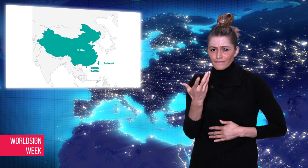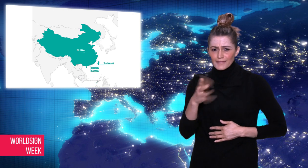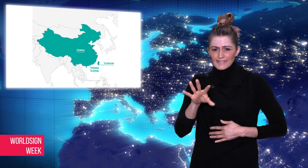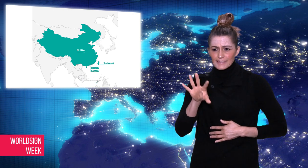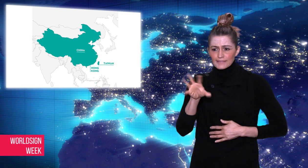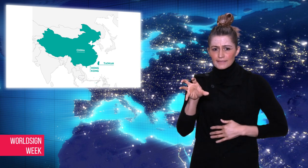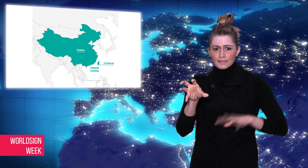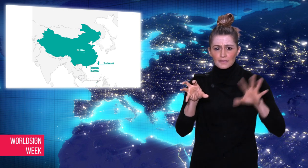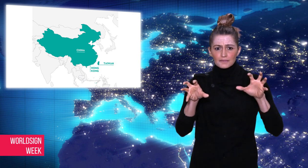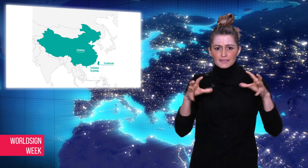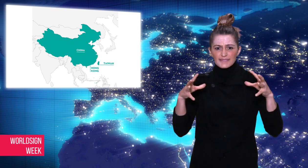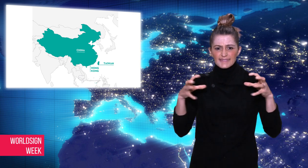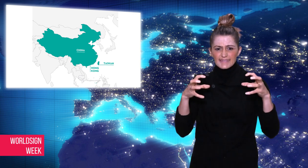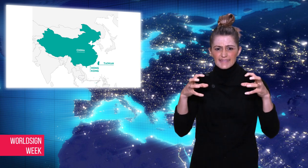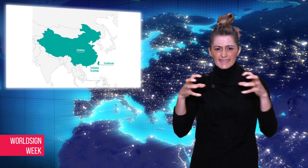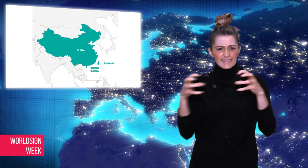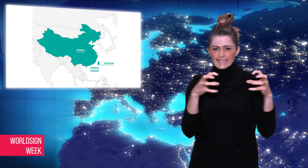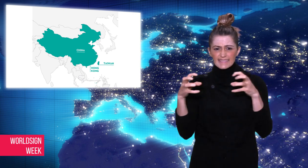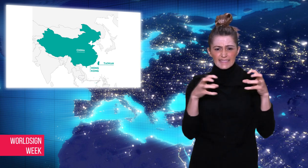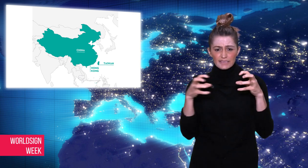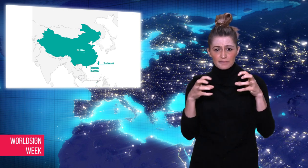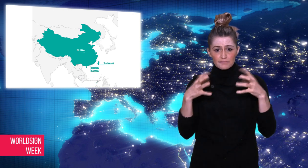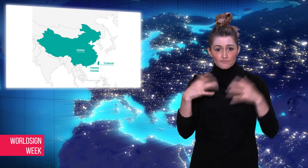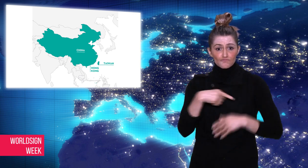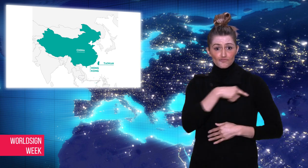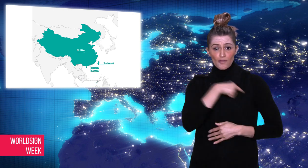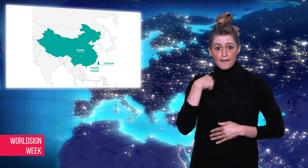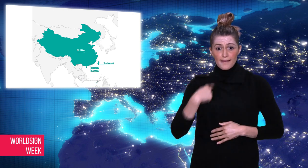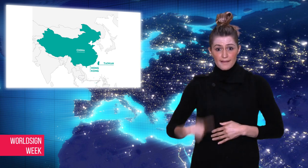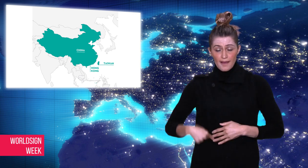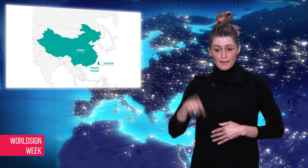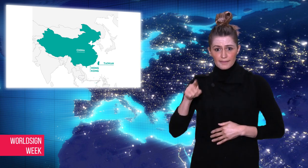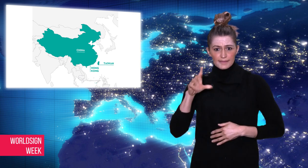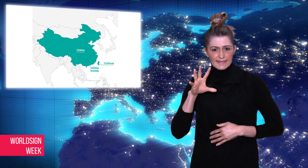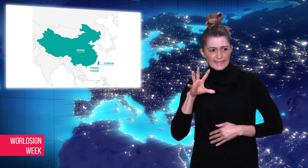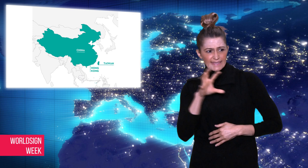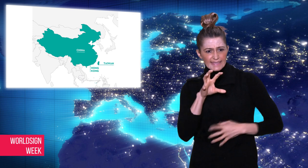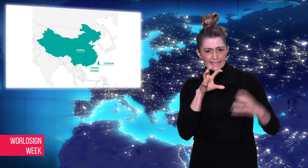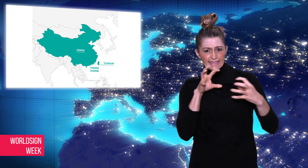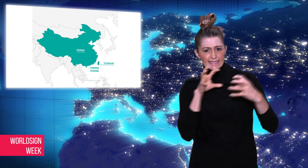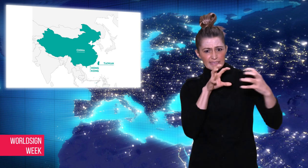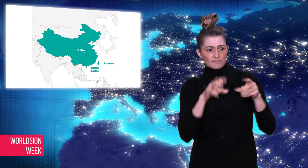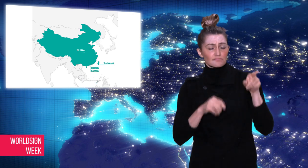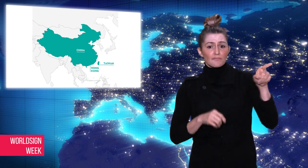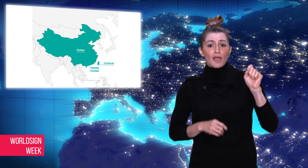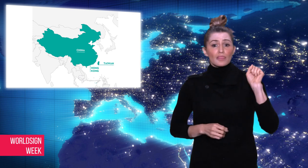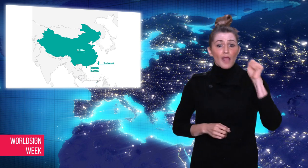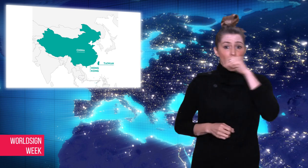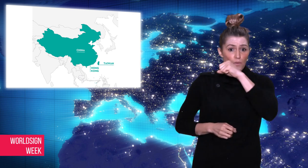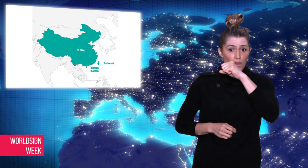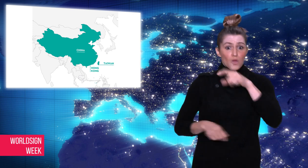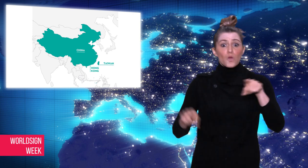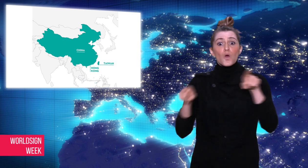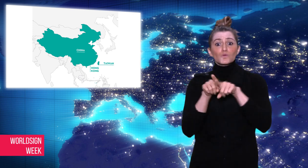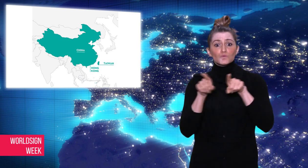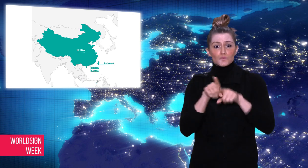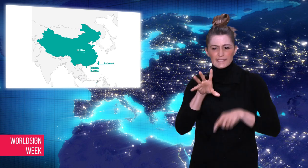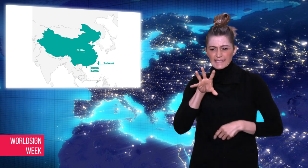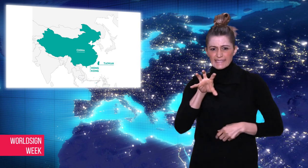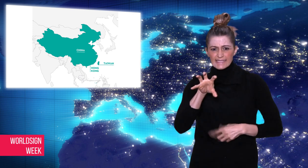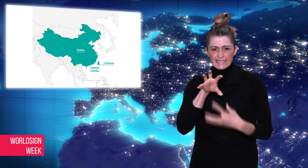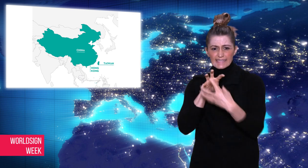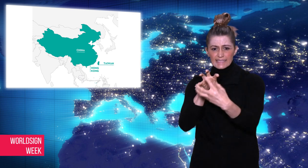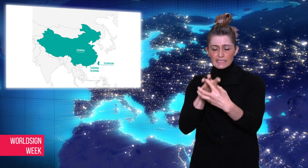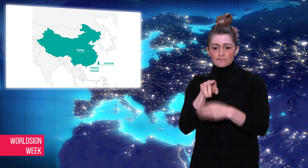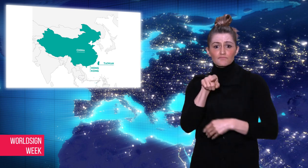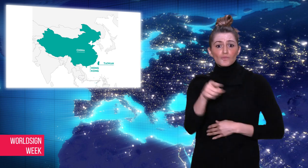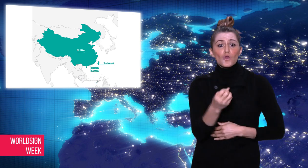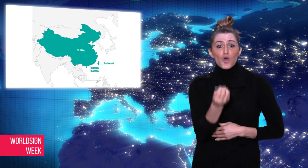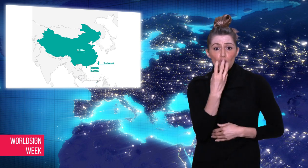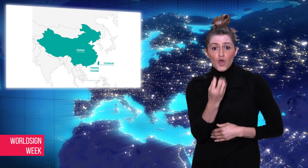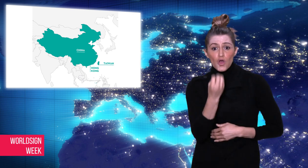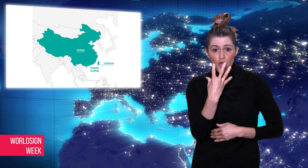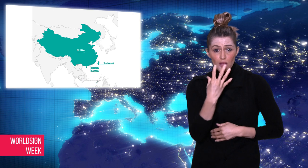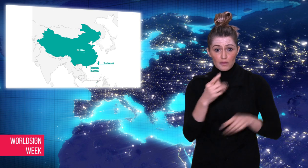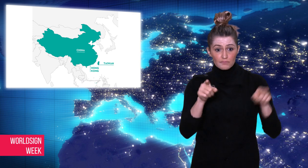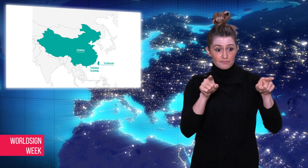Regional tensions exist between China and Taiwan as